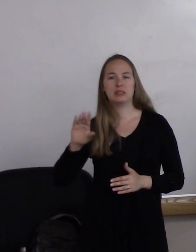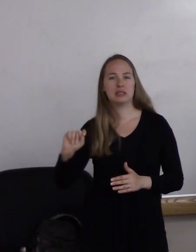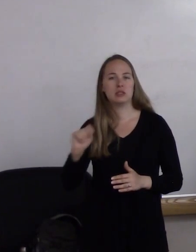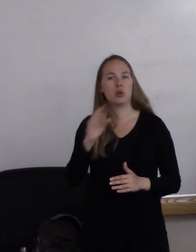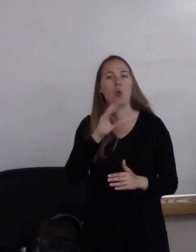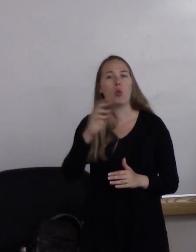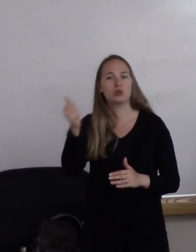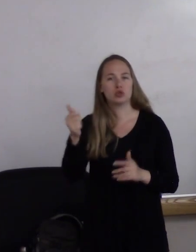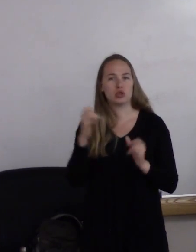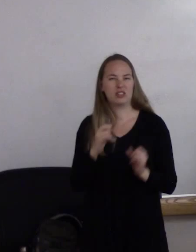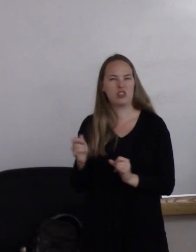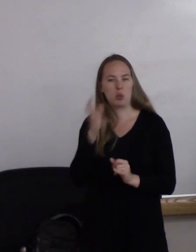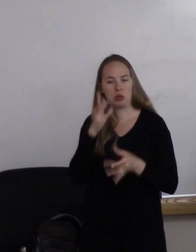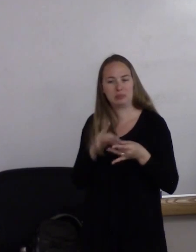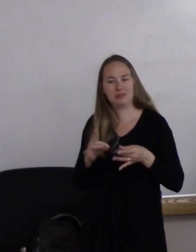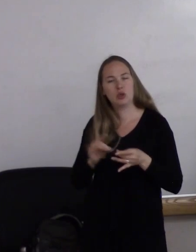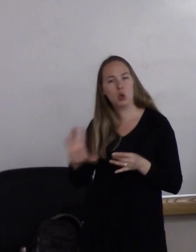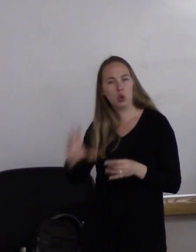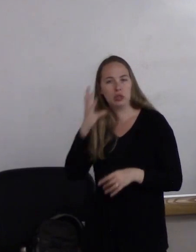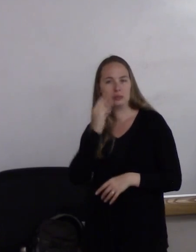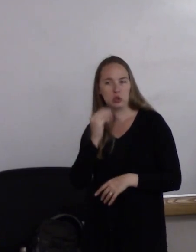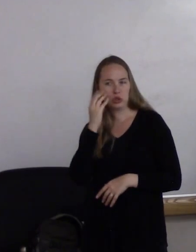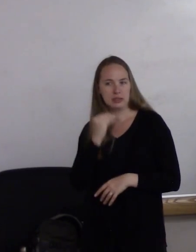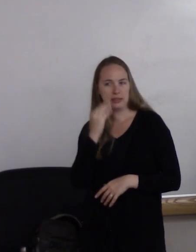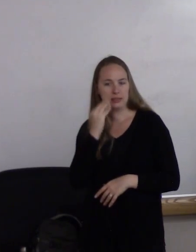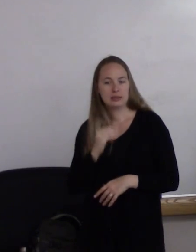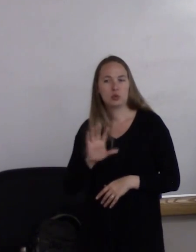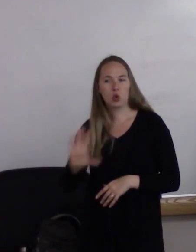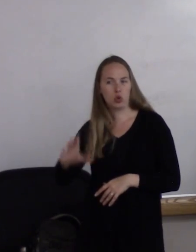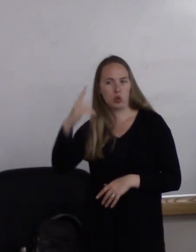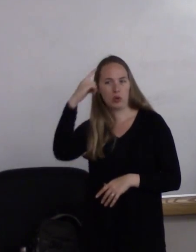her experiences and her thoughts on aging.